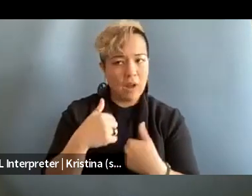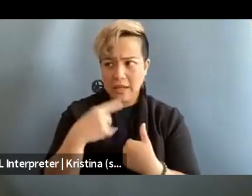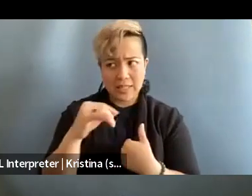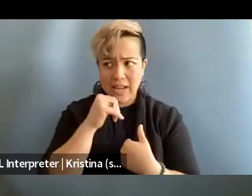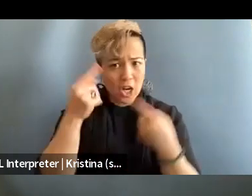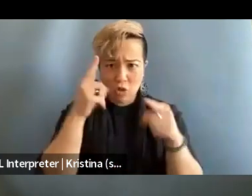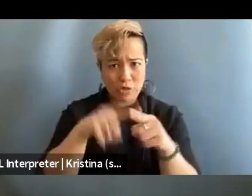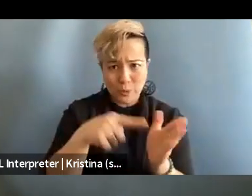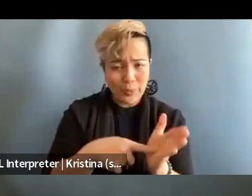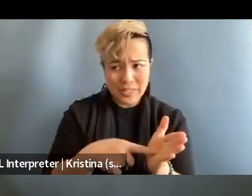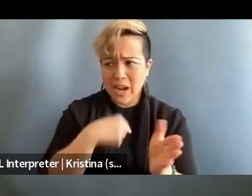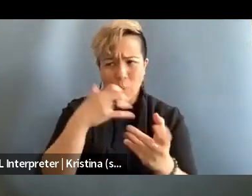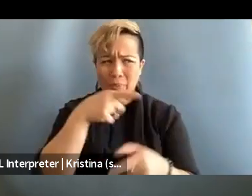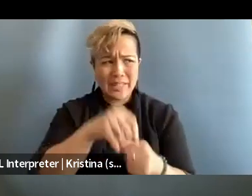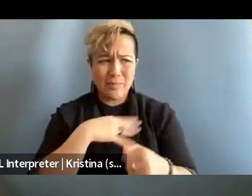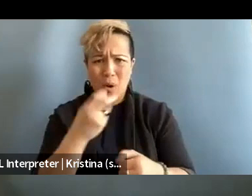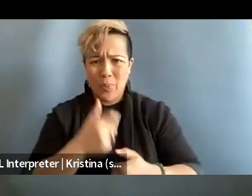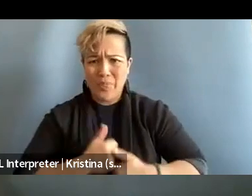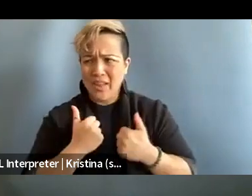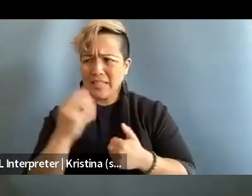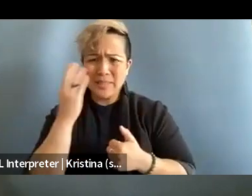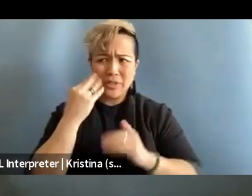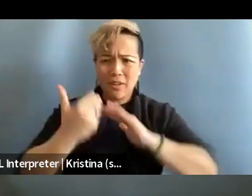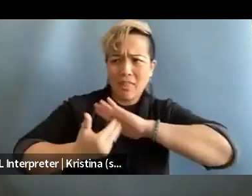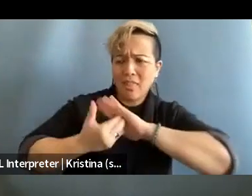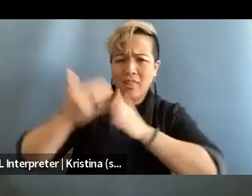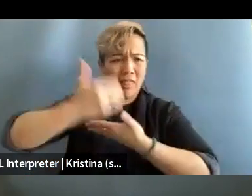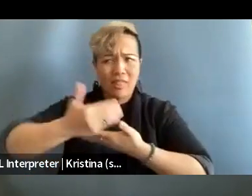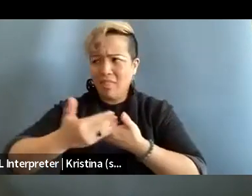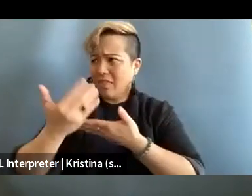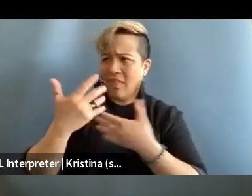I don't want this in my life and I'm just starting out in this field and so I'm going